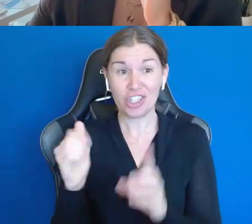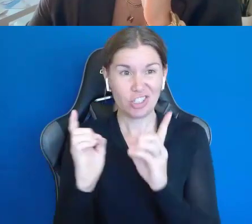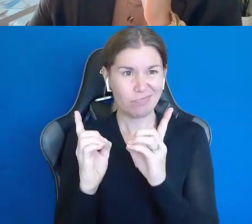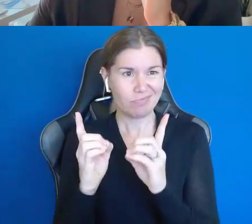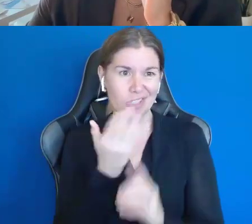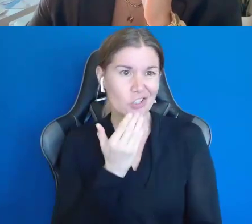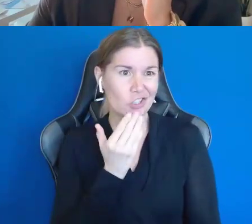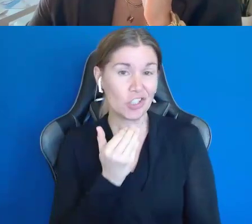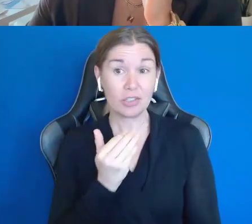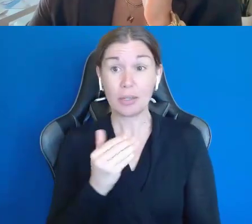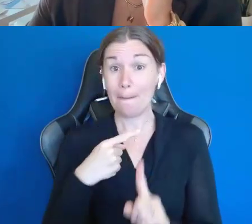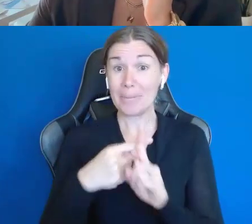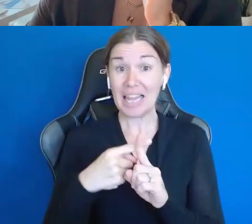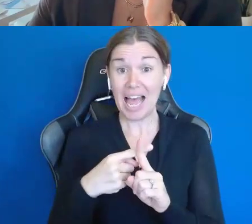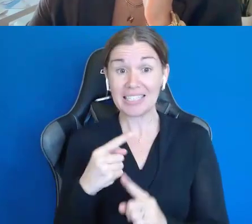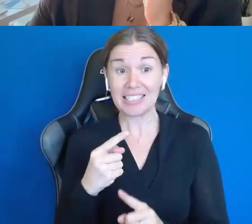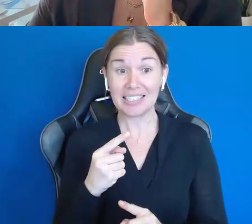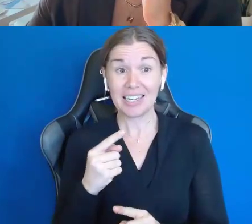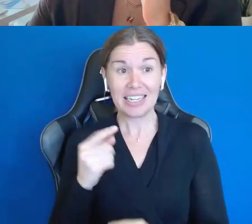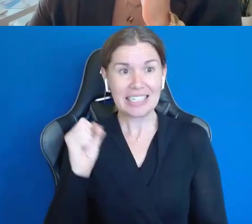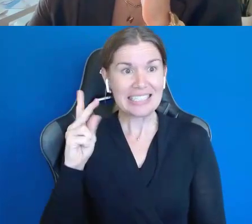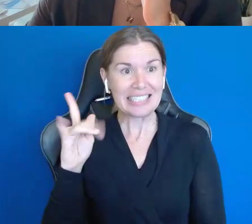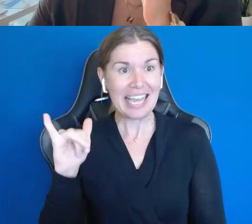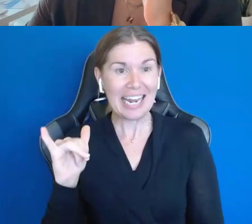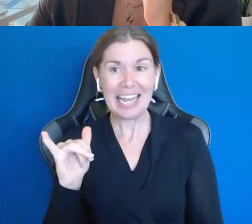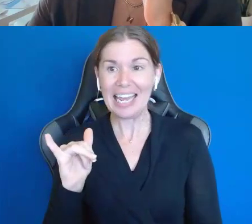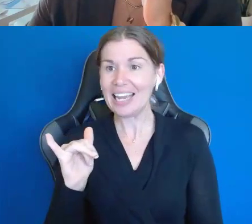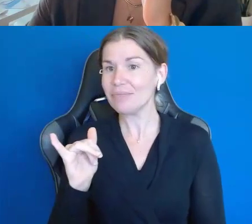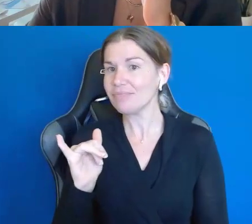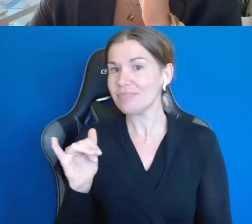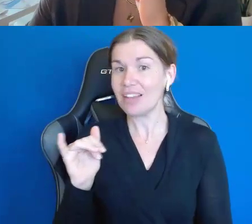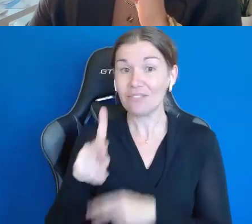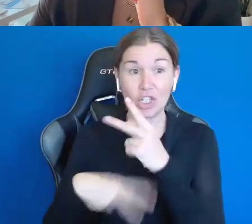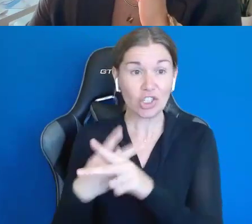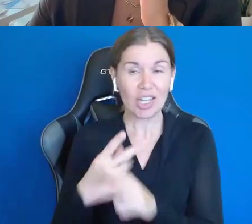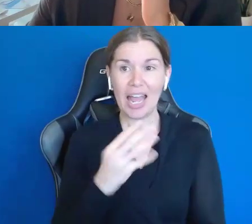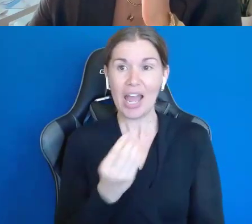In addition, we're going to offer a red velvet banana pudding cream cake, also a banana pudding